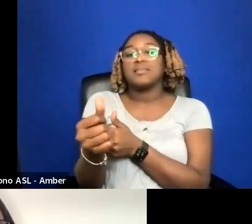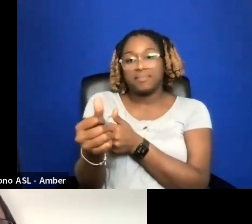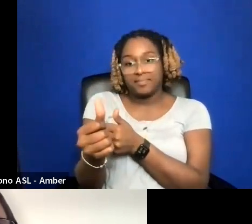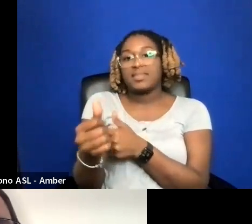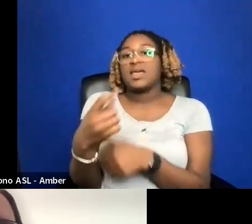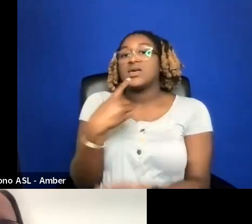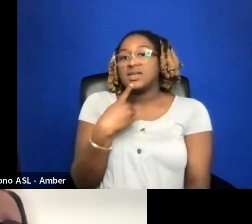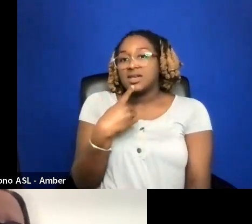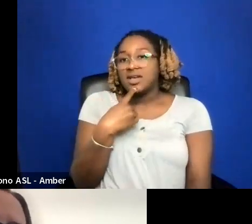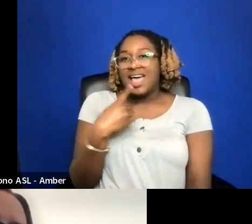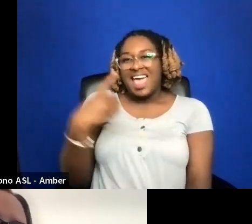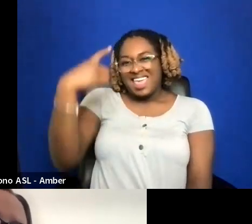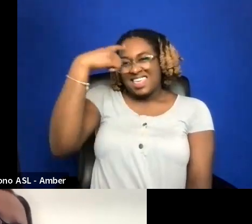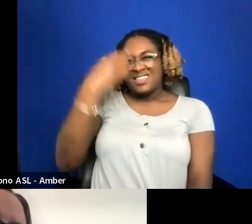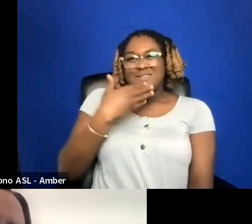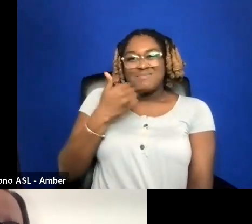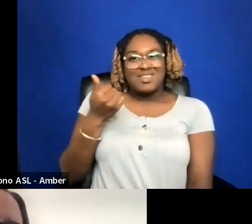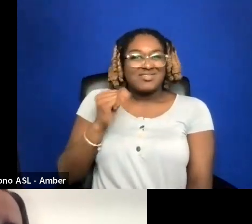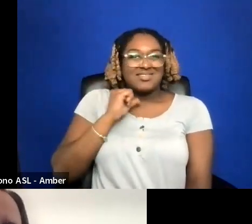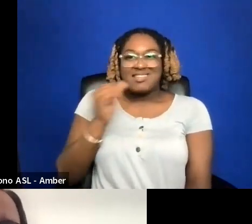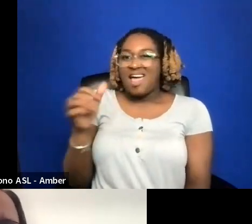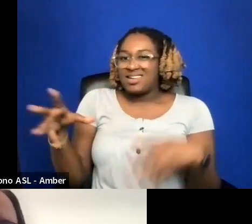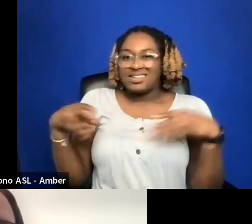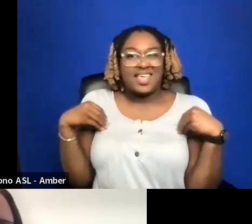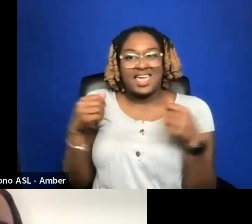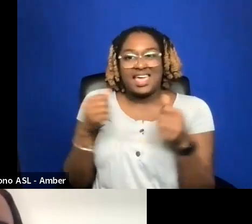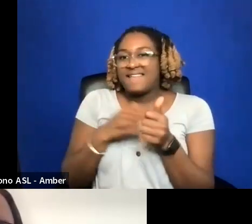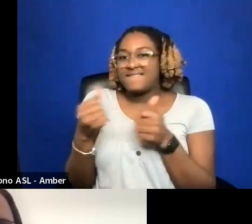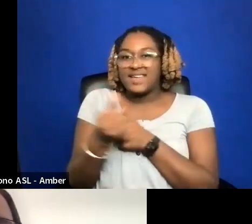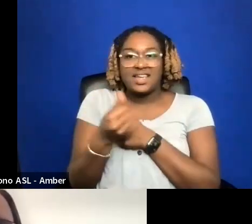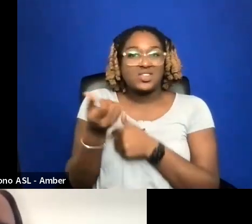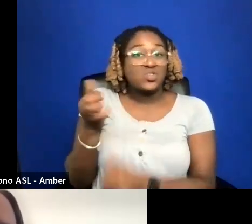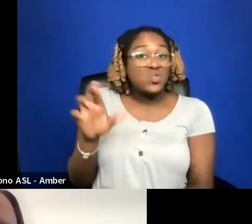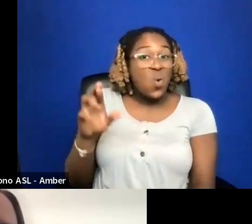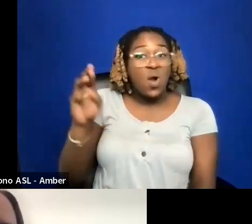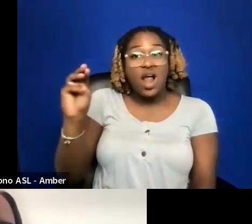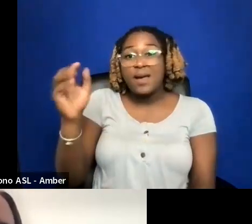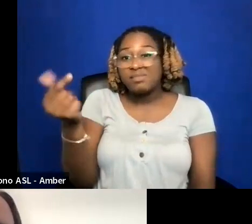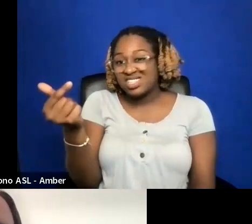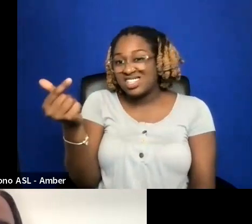AN ADVANCE OR MG THAN IT IS TO TAKE IT. THIS IS MY PERSONAL OPINION.